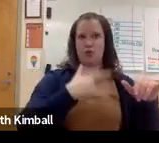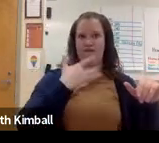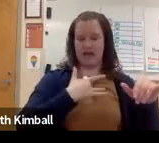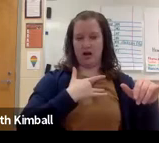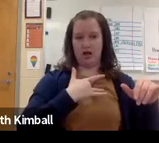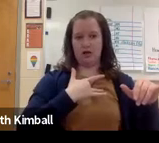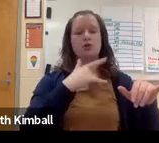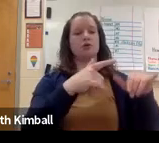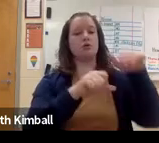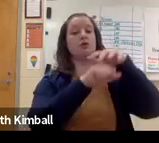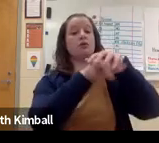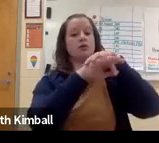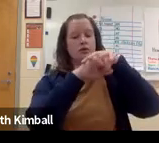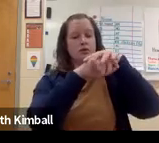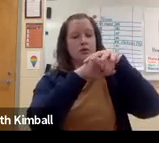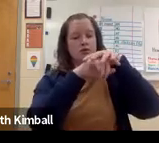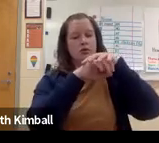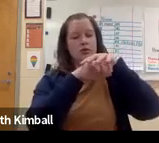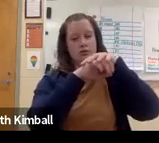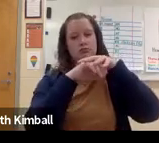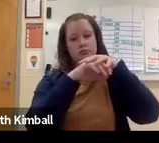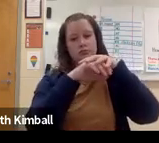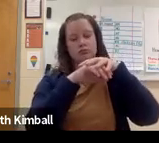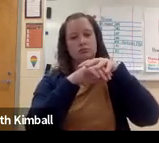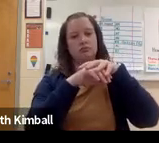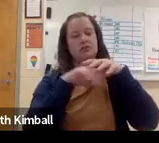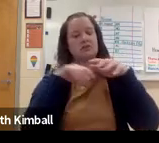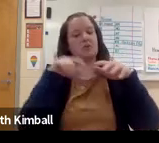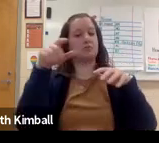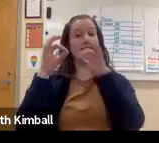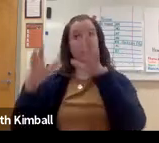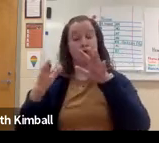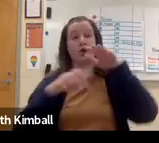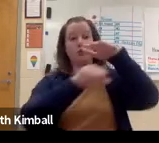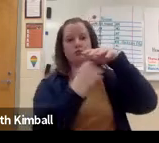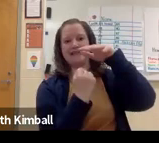who is able to provide tactile interpretation, who can hear as well.